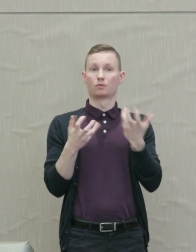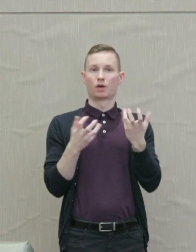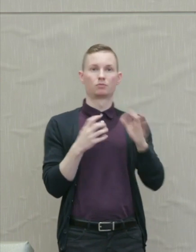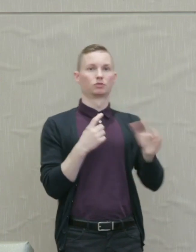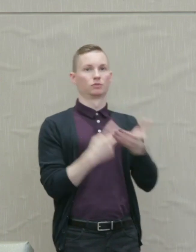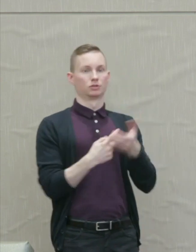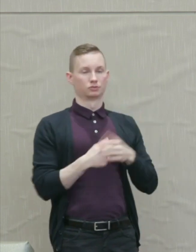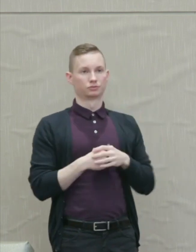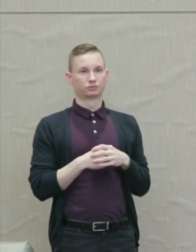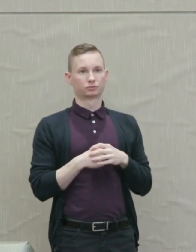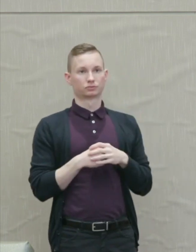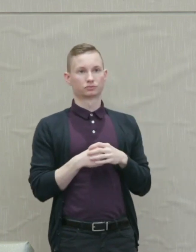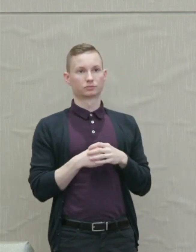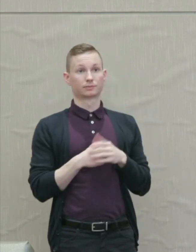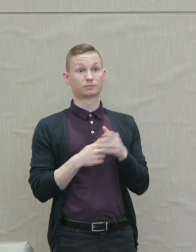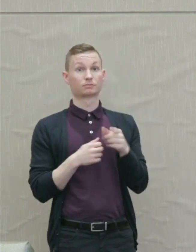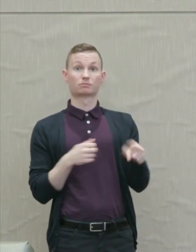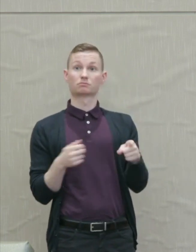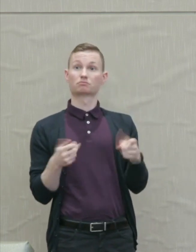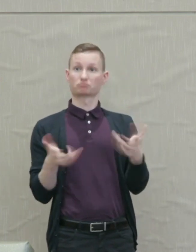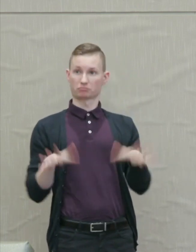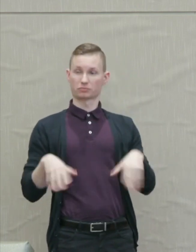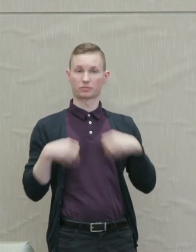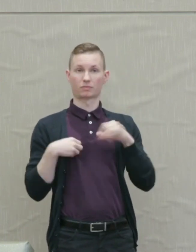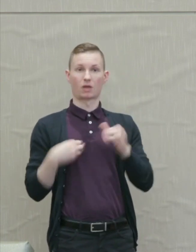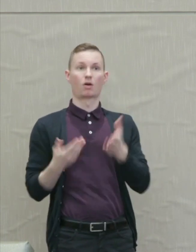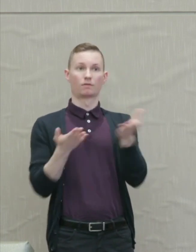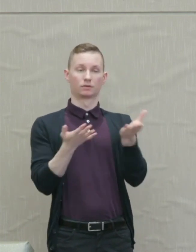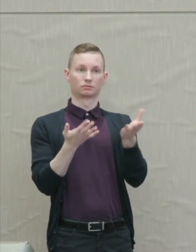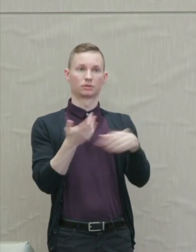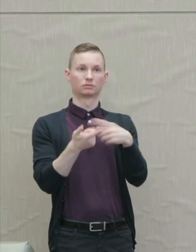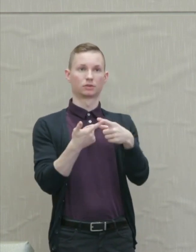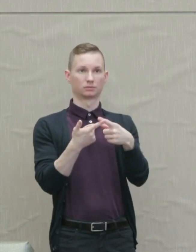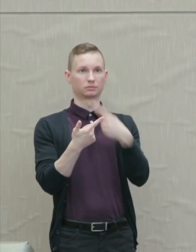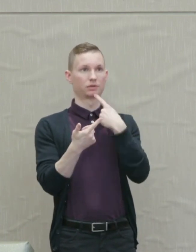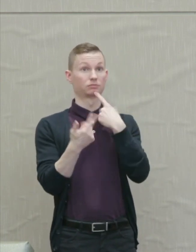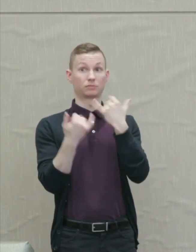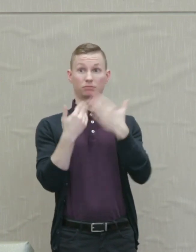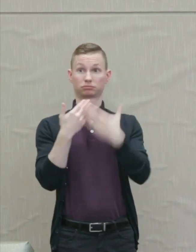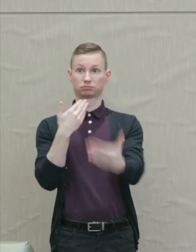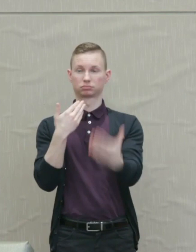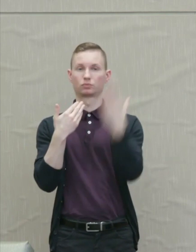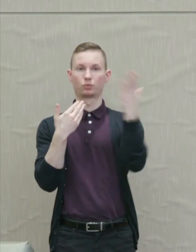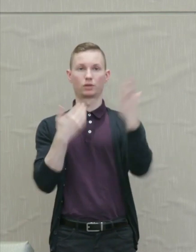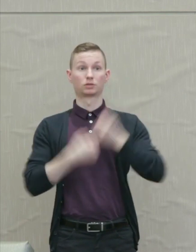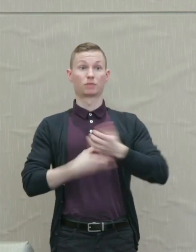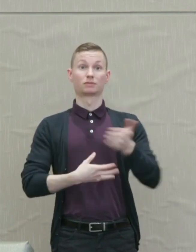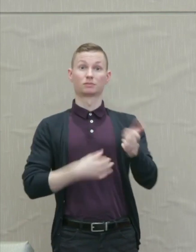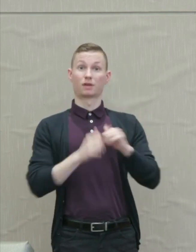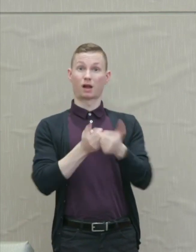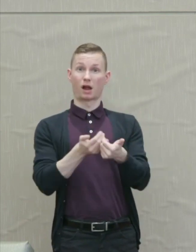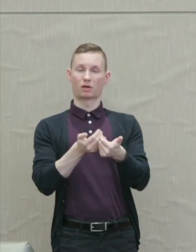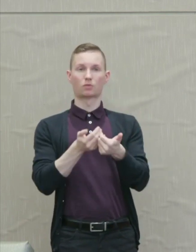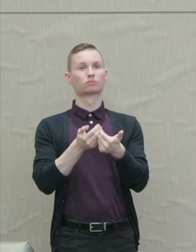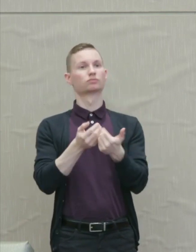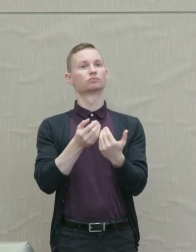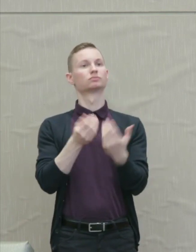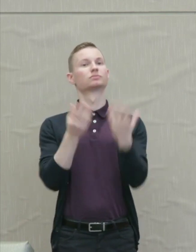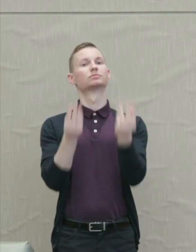Martha Nussbaum: They accept her offer. And they say that from now on they're going to express themselves with gentle tempered